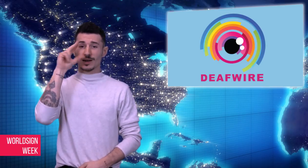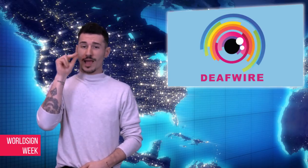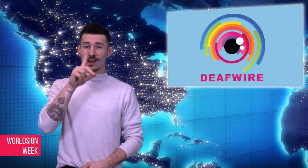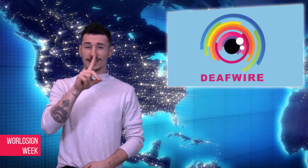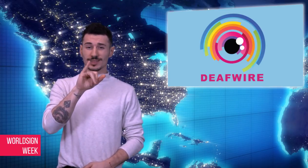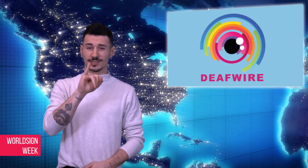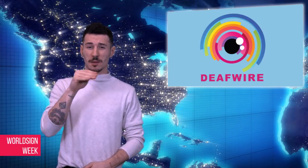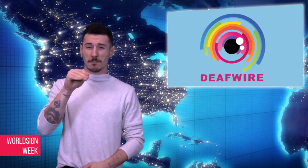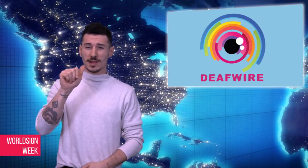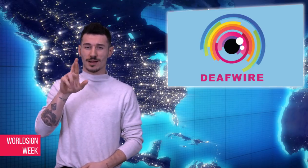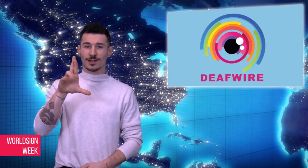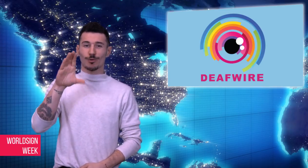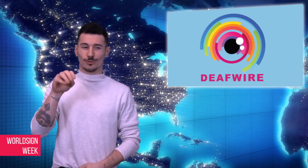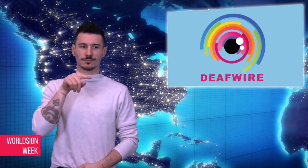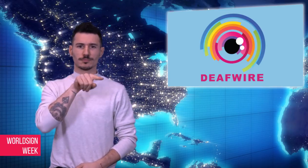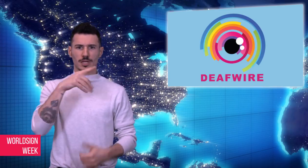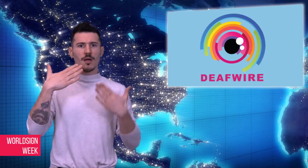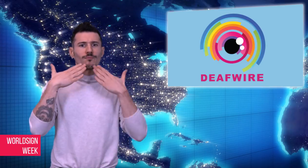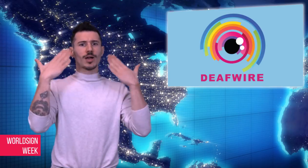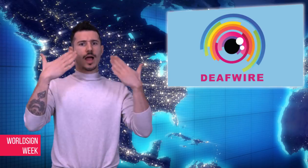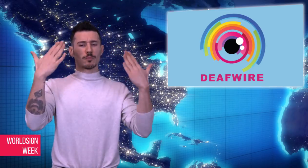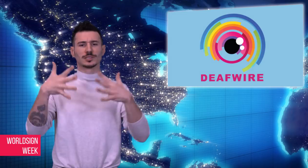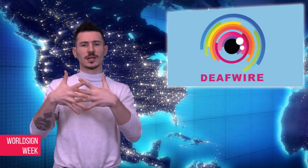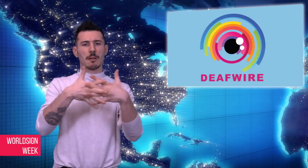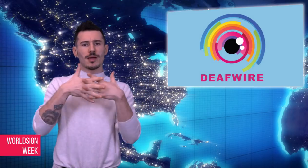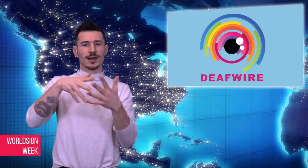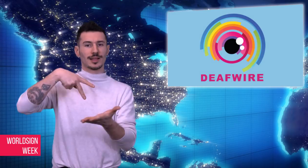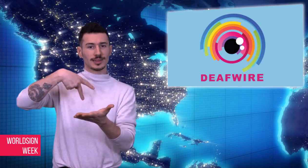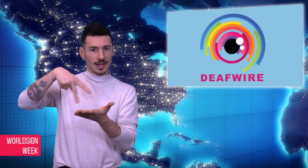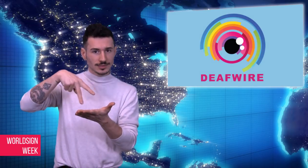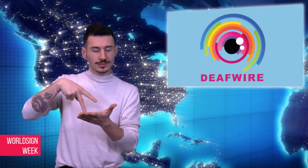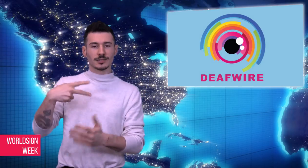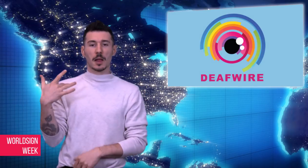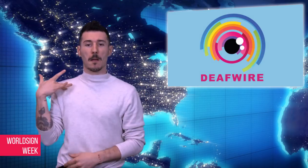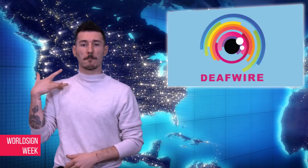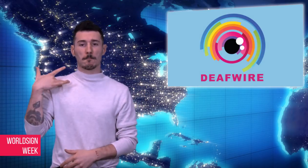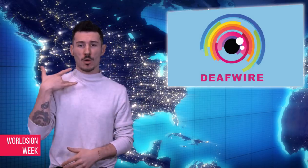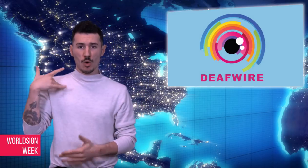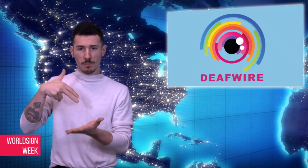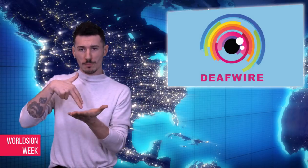Nyle DiMarco, a famous American dancer,